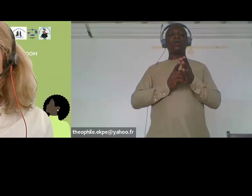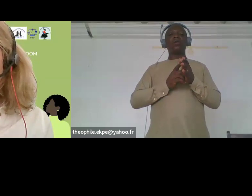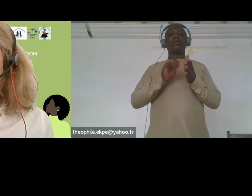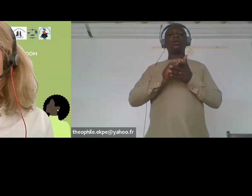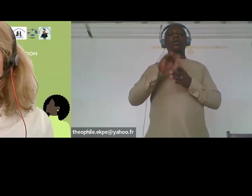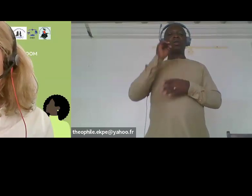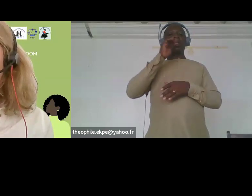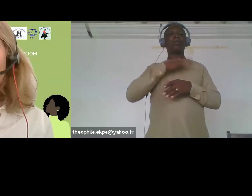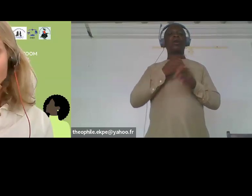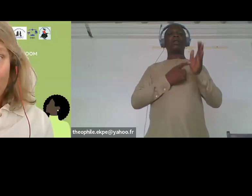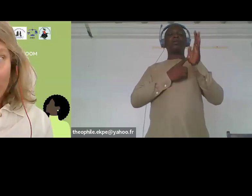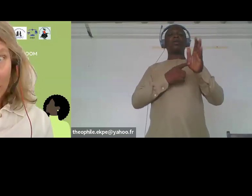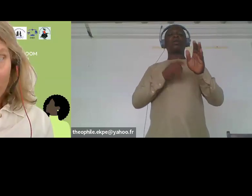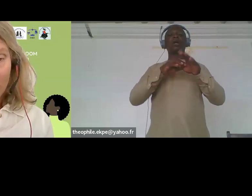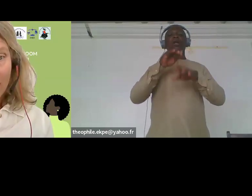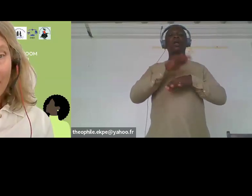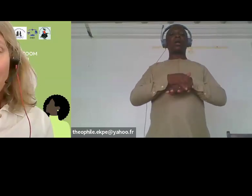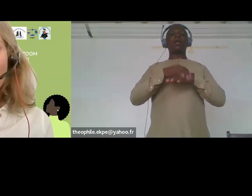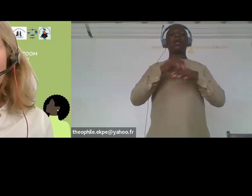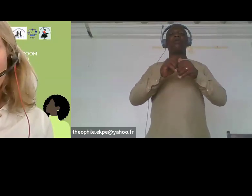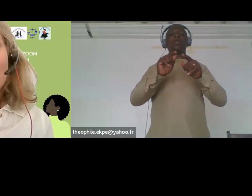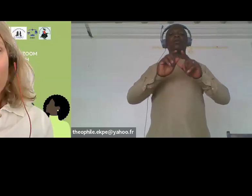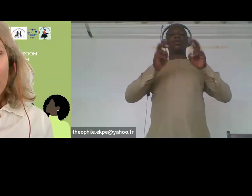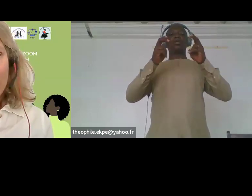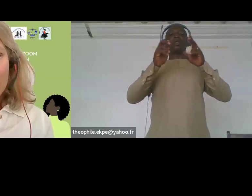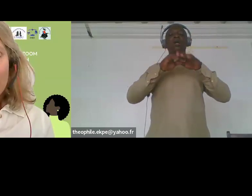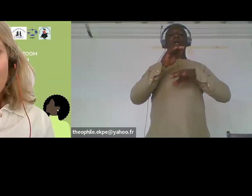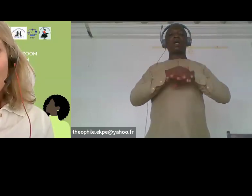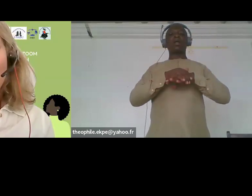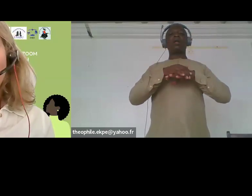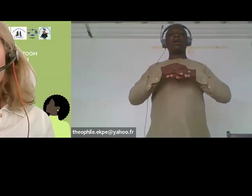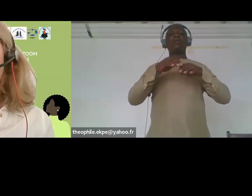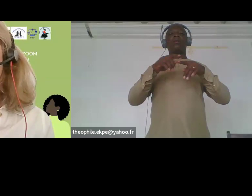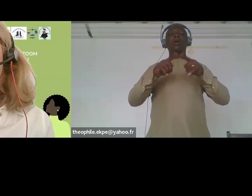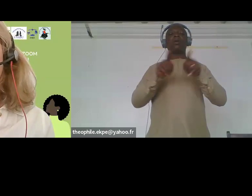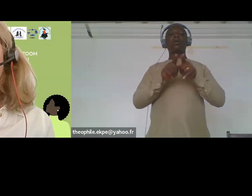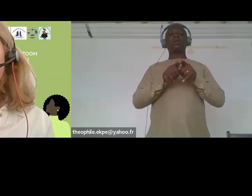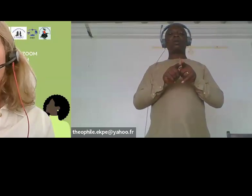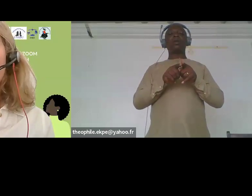montrée en anglais avec des sous-titres en anglais mais Caroline est là pour la